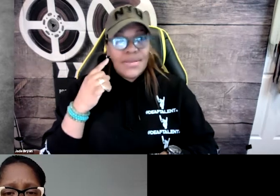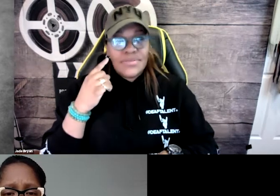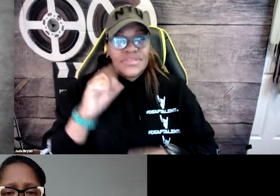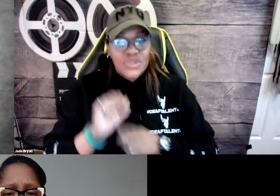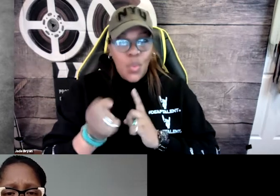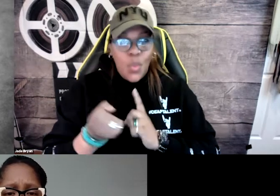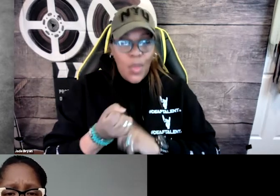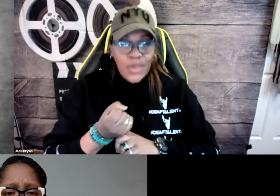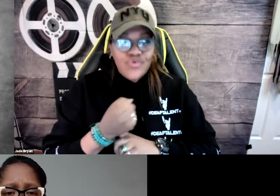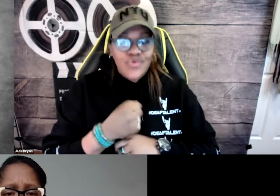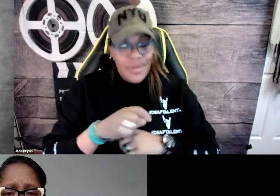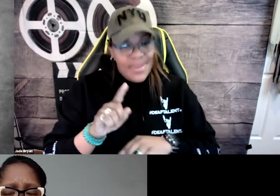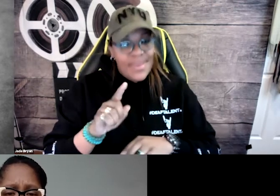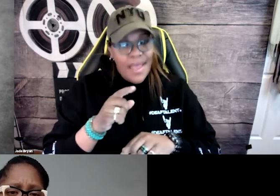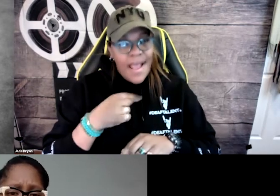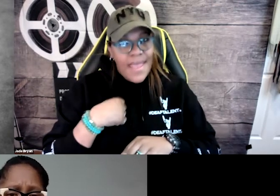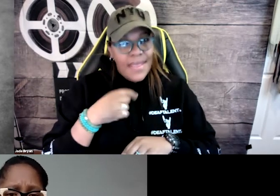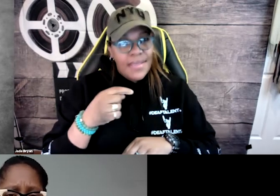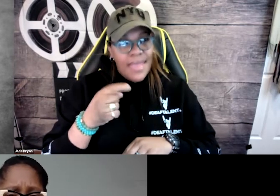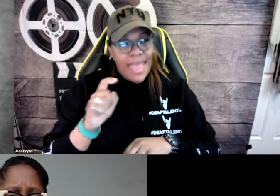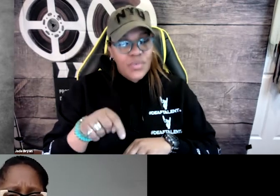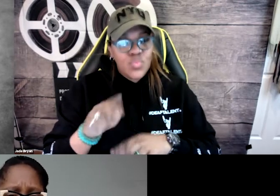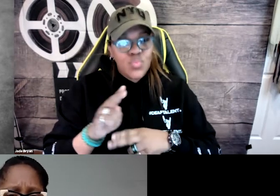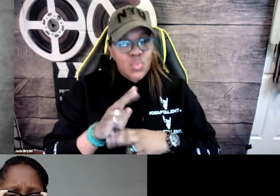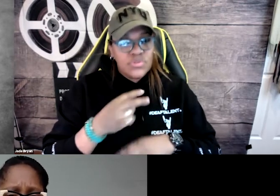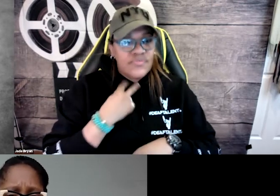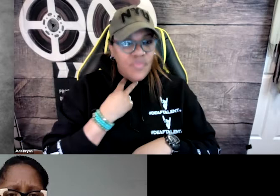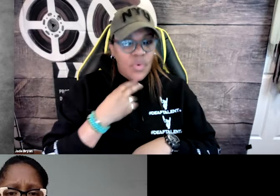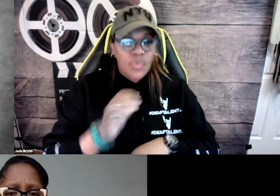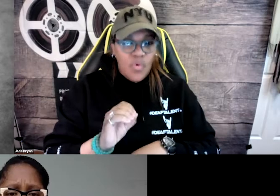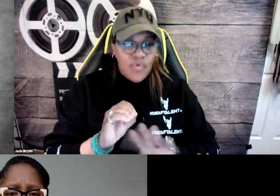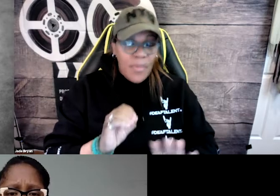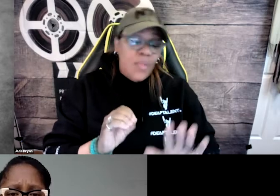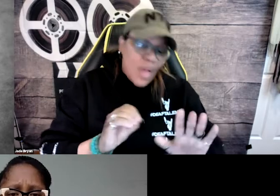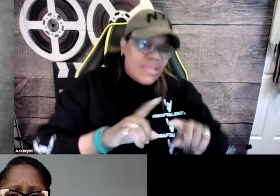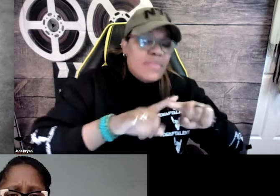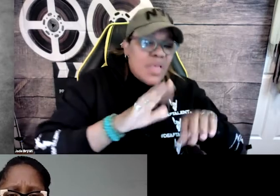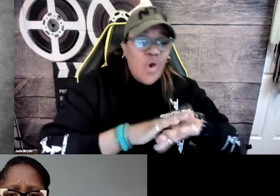I do have- I did have one situation that I experienced where I had to use a voiceover.